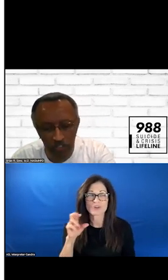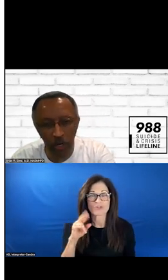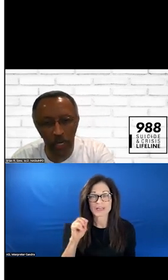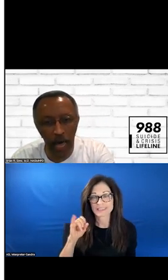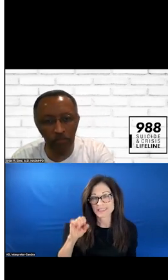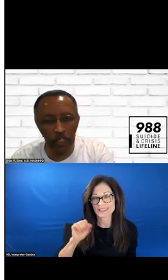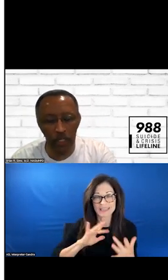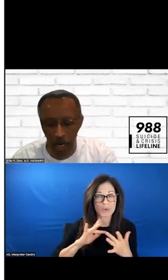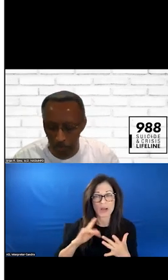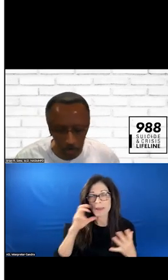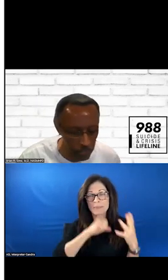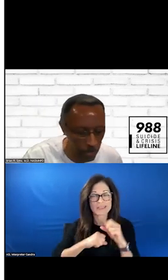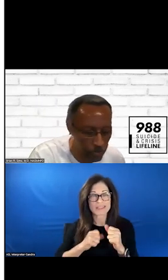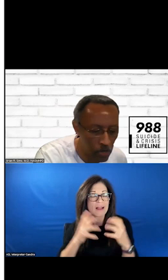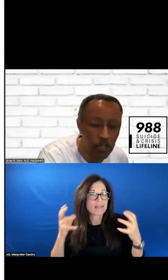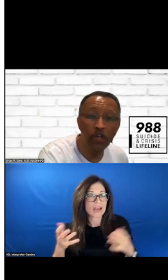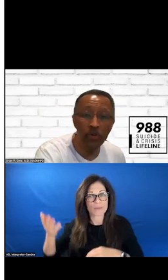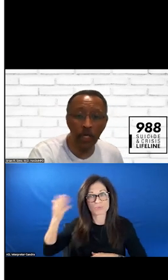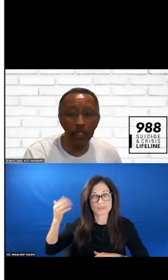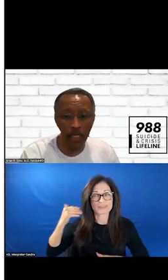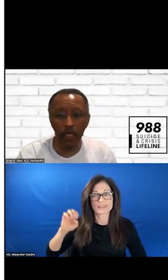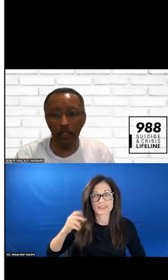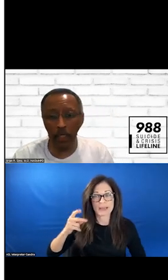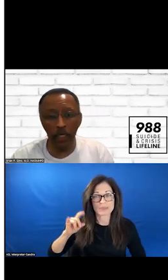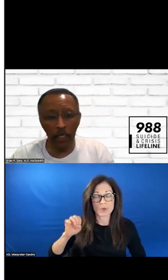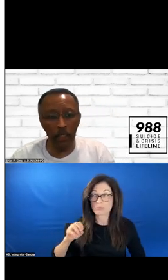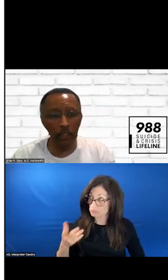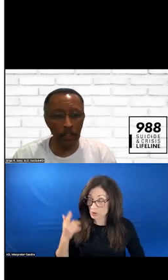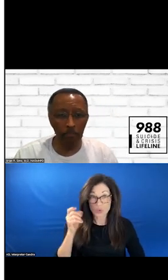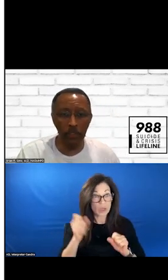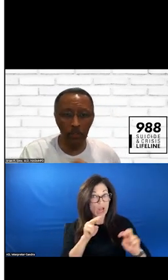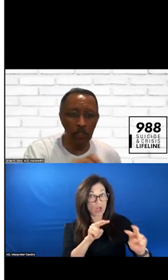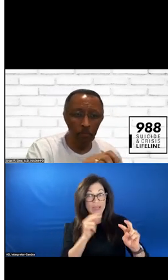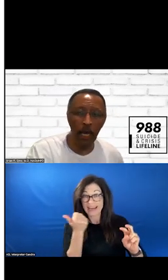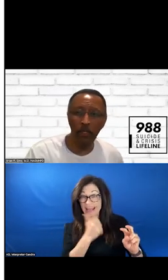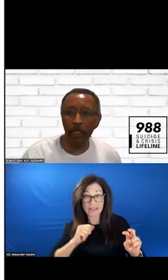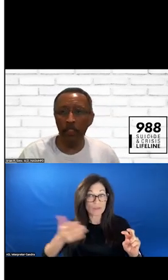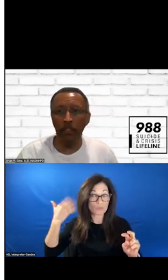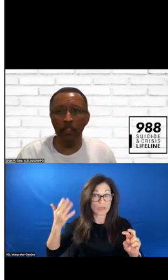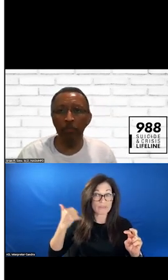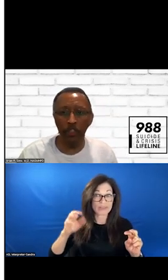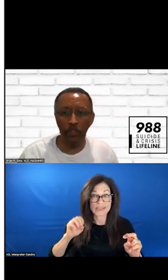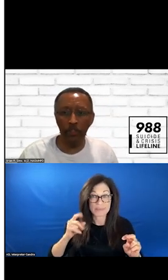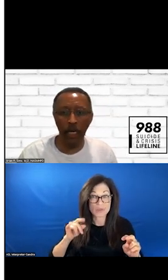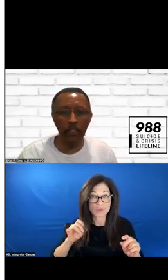MISSED A LOT OF THE PREVIOUS EPISODES. YOU CAN TAKE A LOOK AT ANY OF THOSE EPISODES BY GOING INTO THIS PARTICULAR SITE.